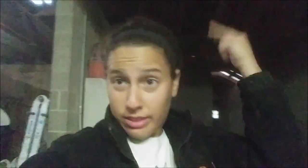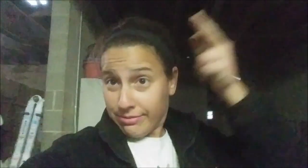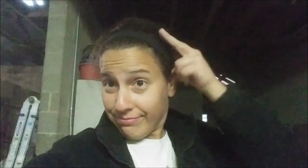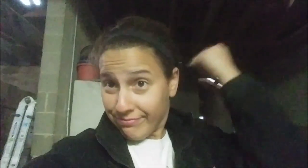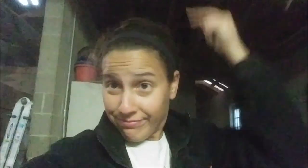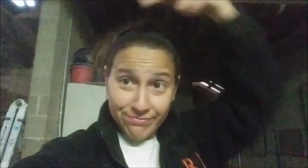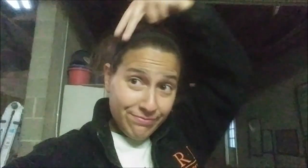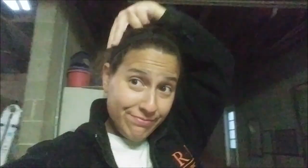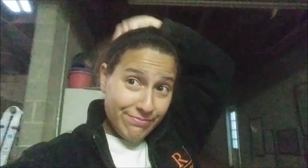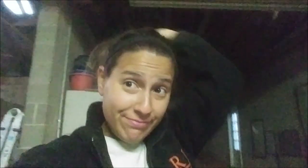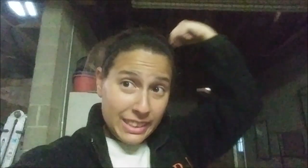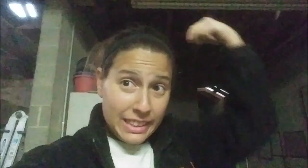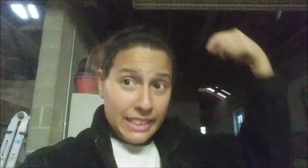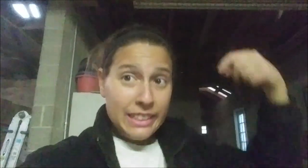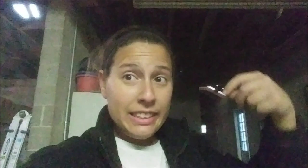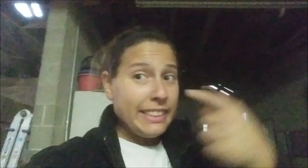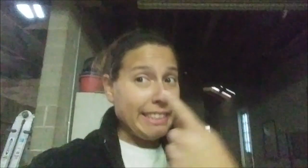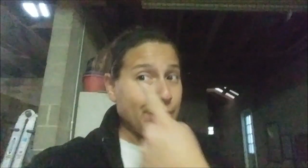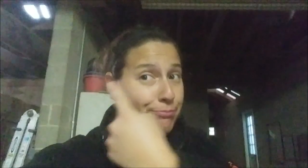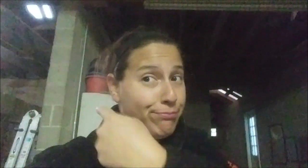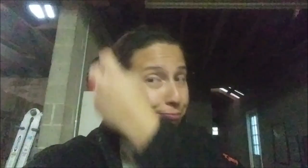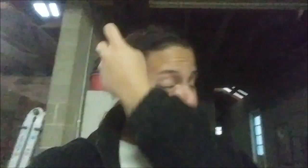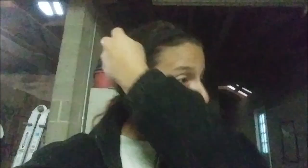Messy hair... great hahaha